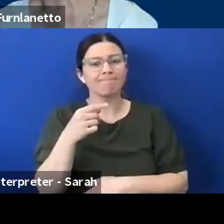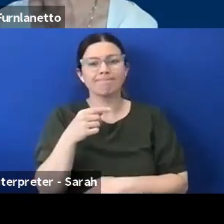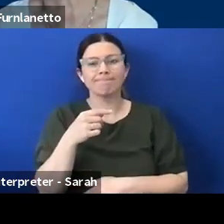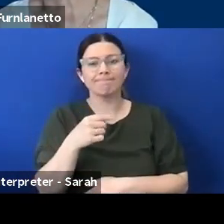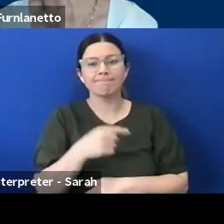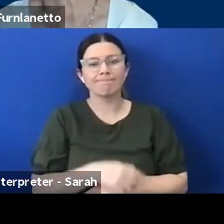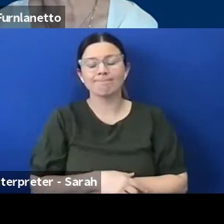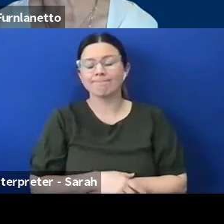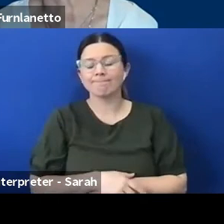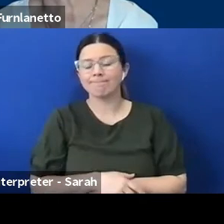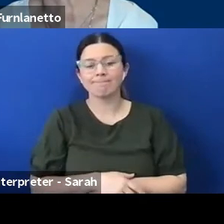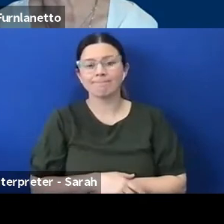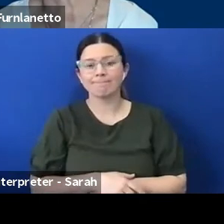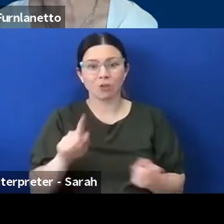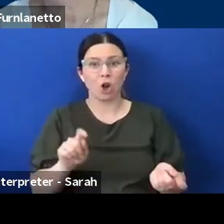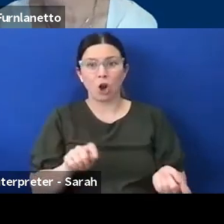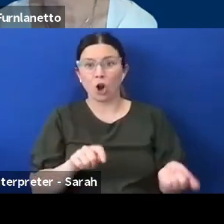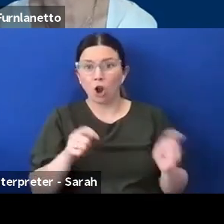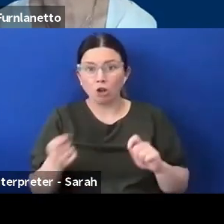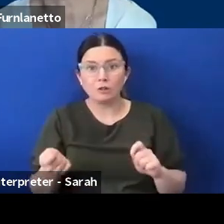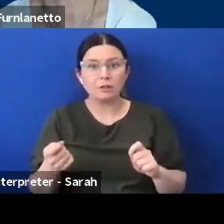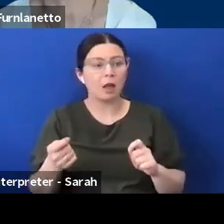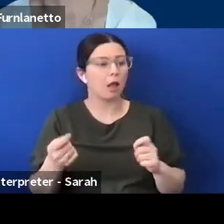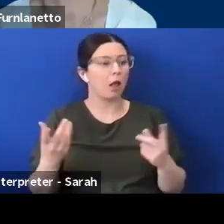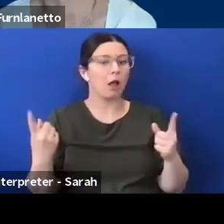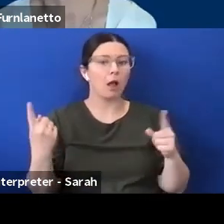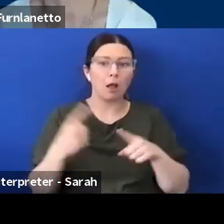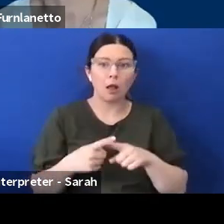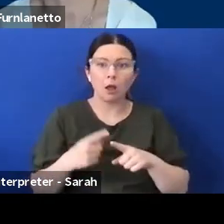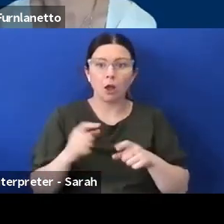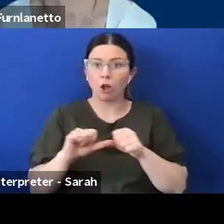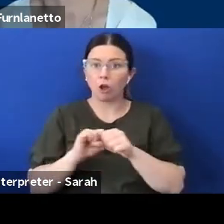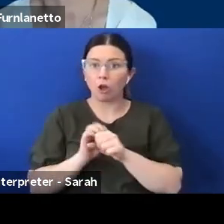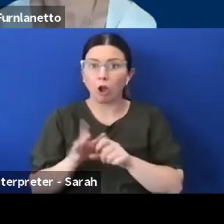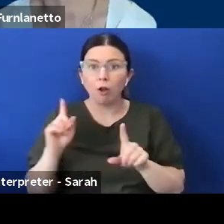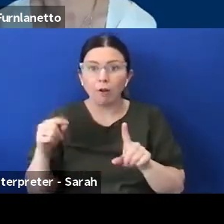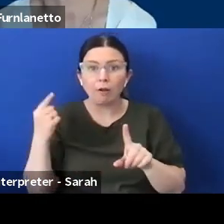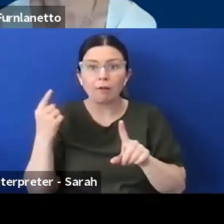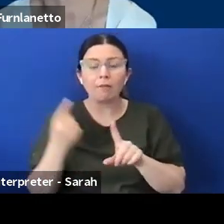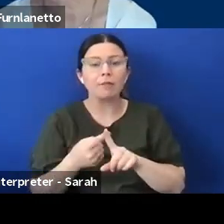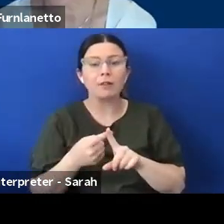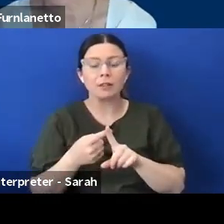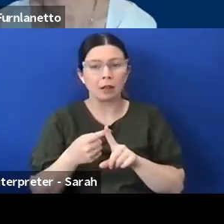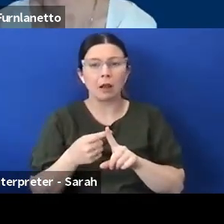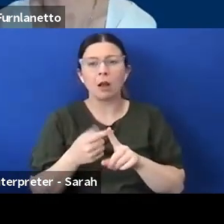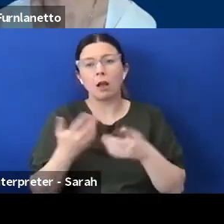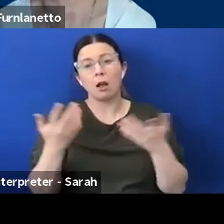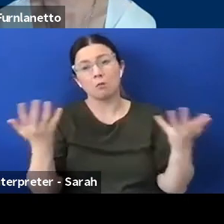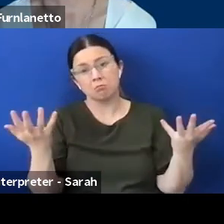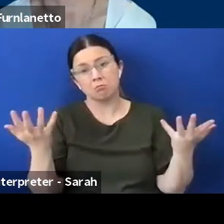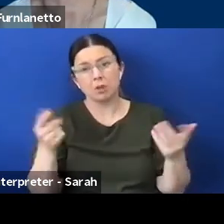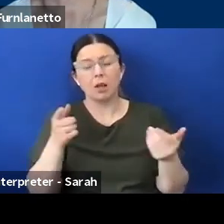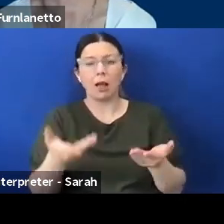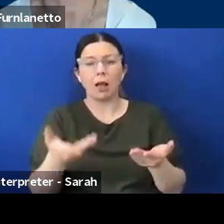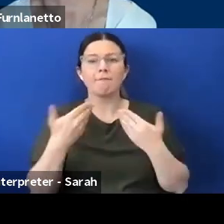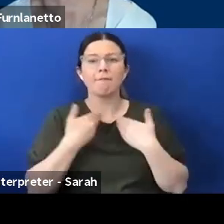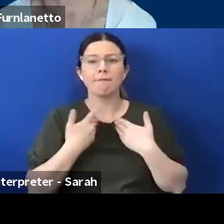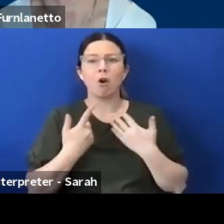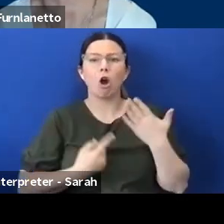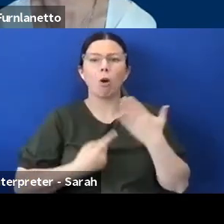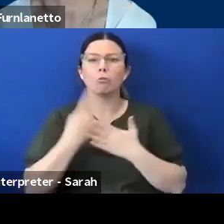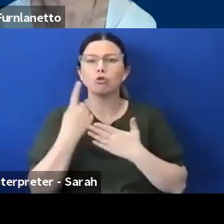lock down and COVID I think has created the opportunity for a technological epiphany